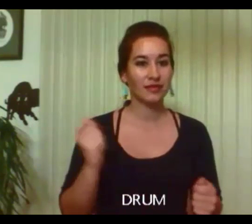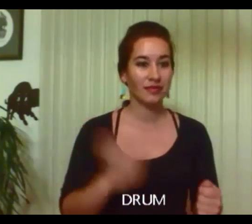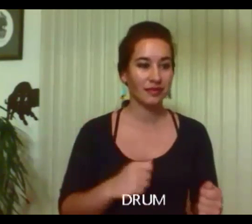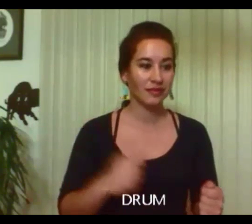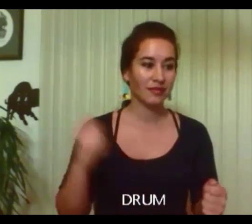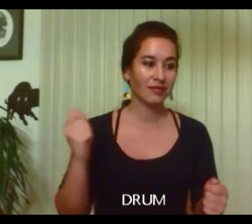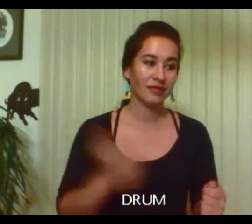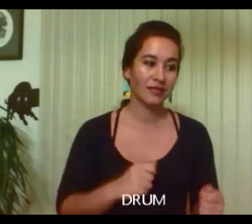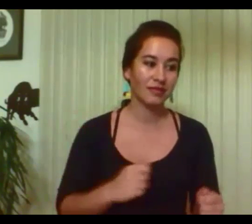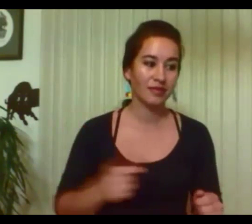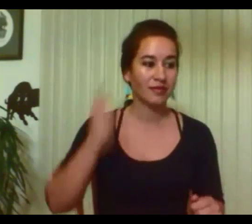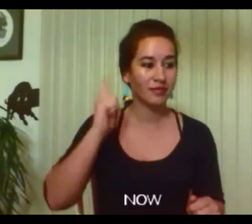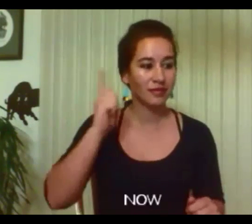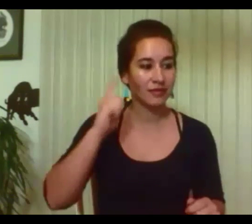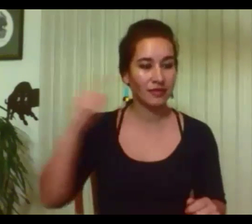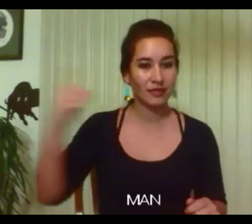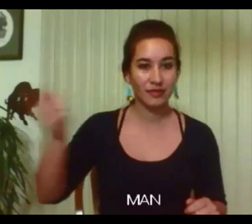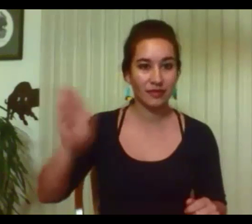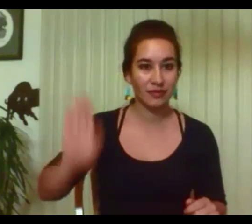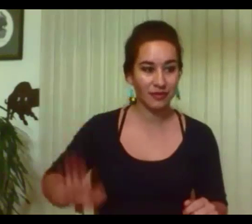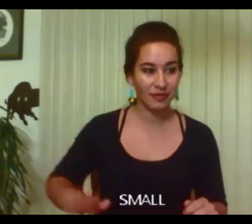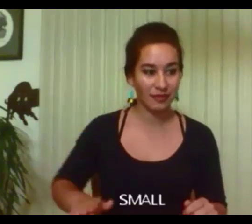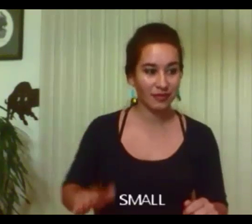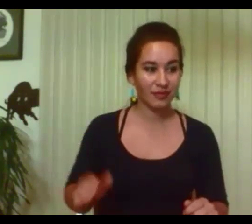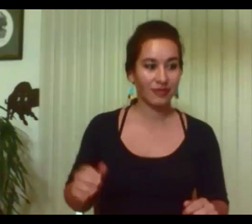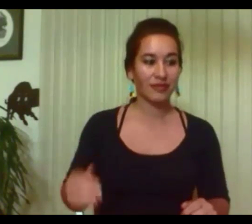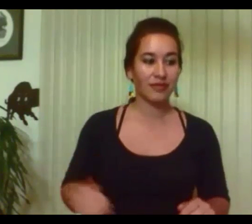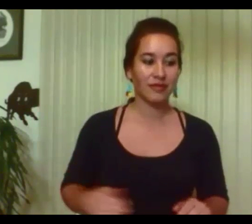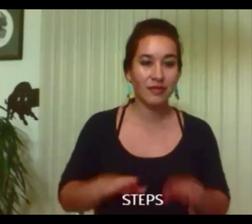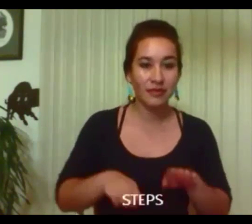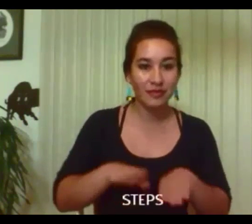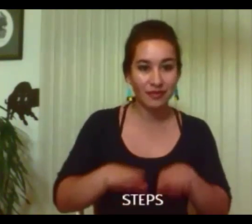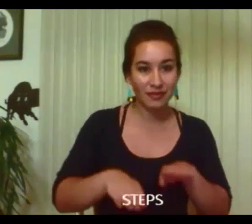It's his big moment his chance